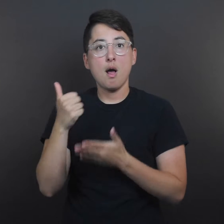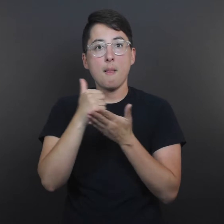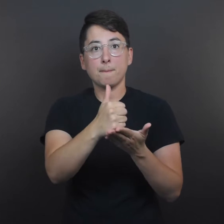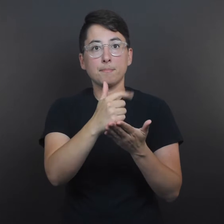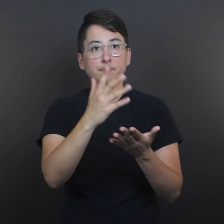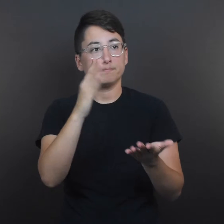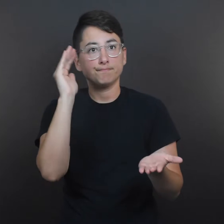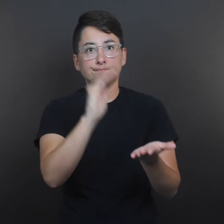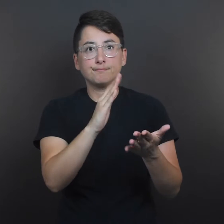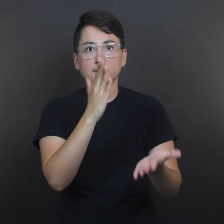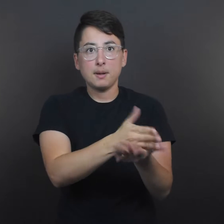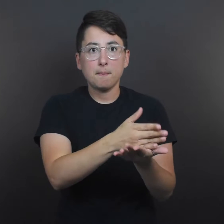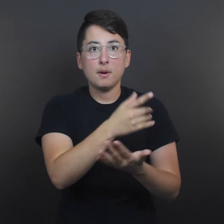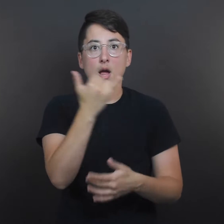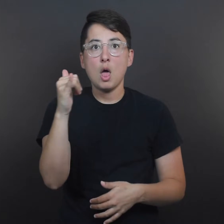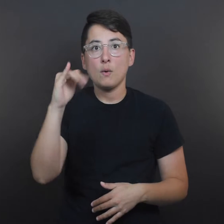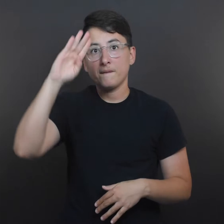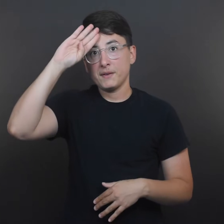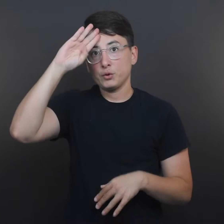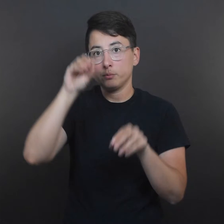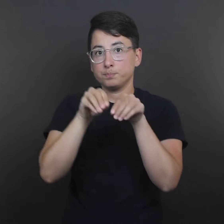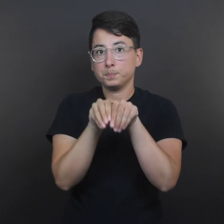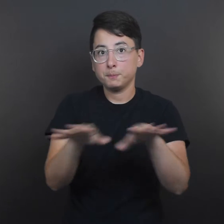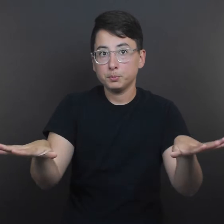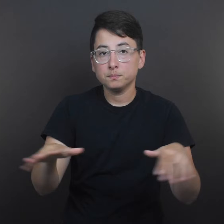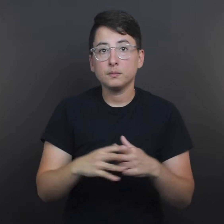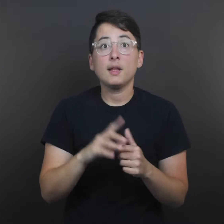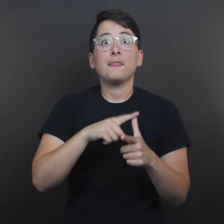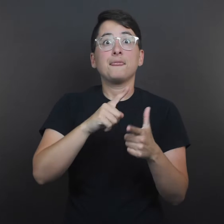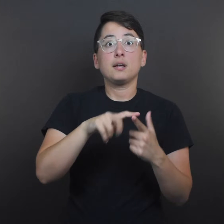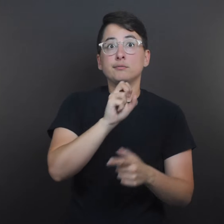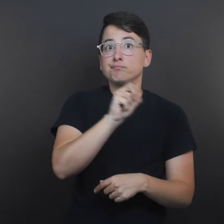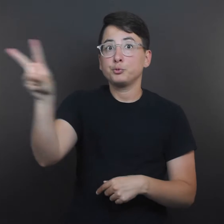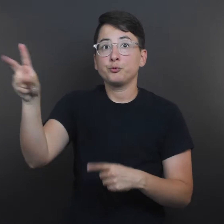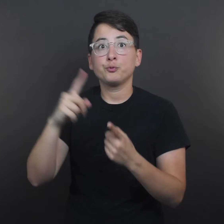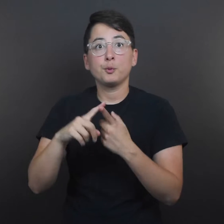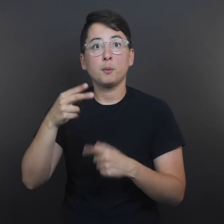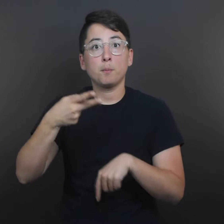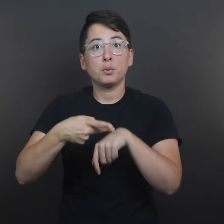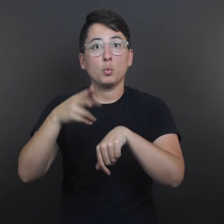epidemic of yellow fever and then to Puerto Rico to assist with Zika virus testing.